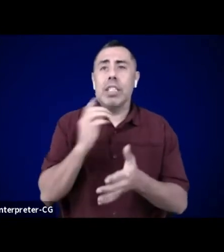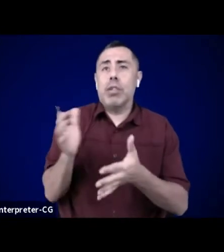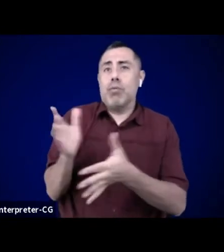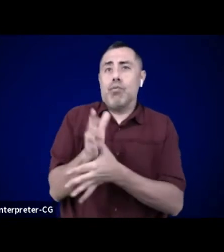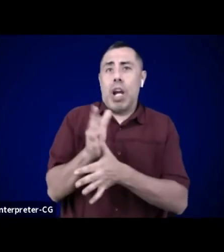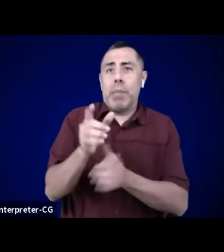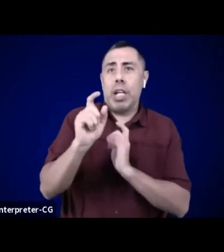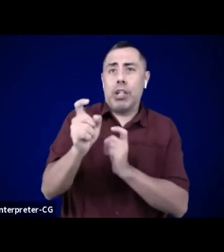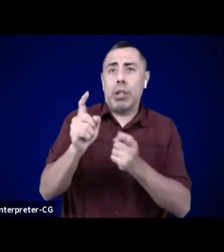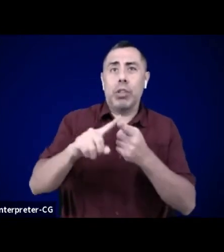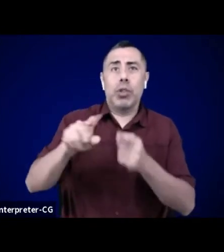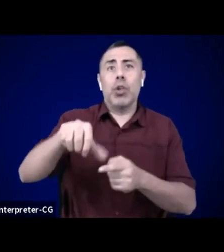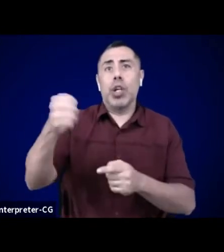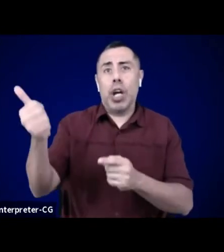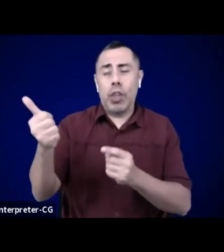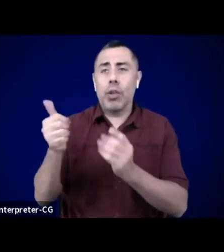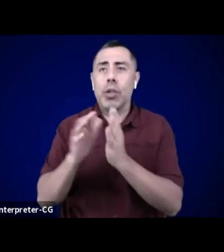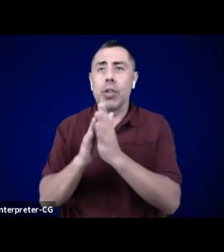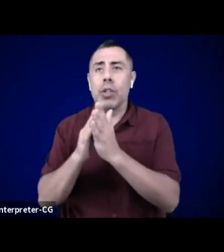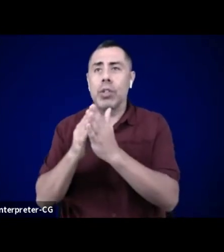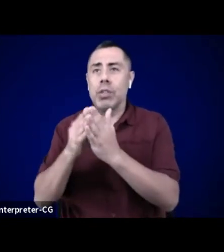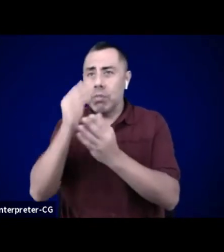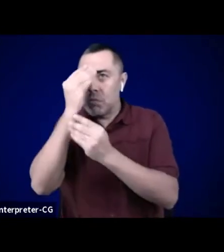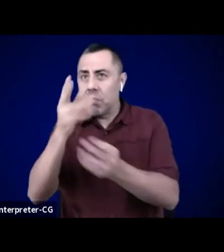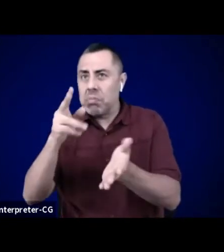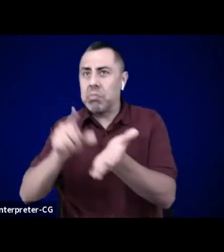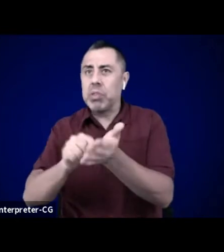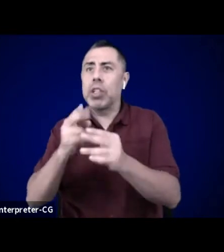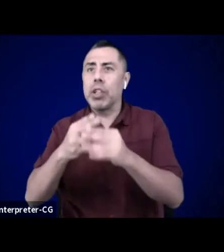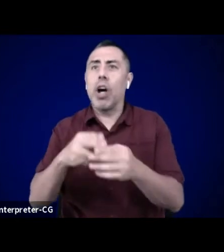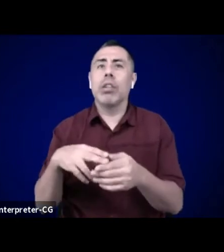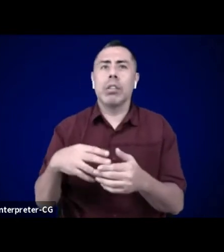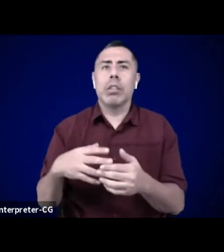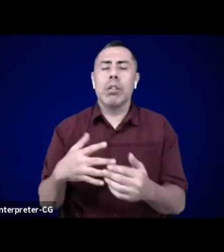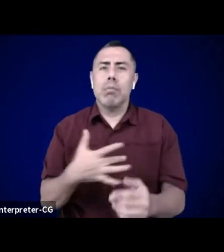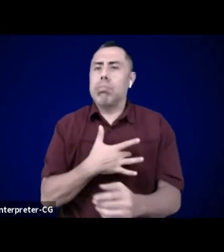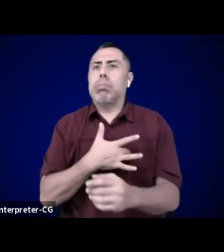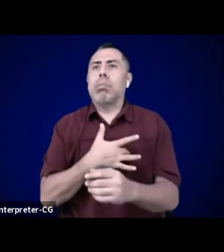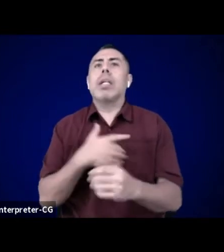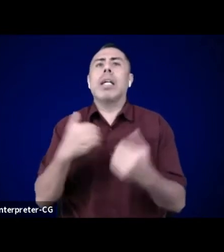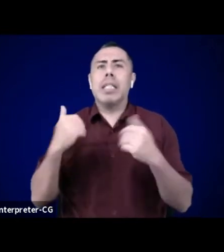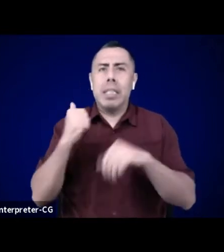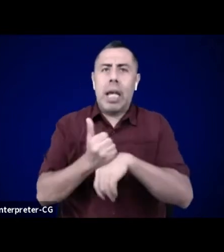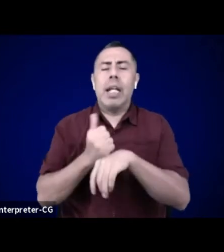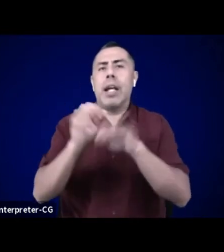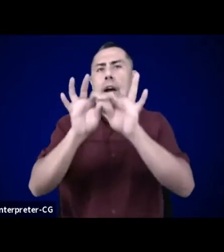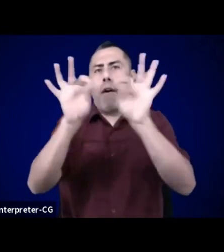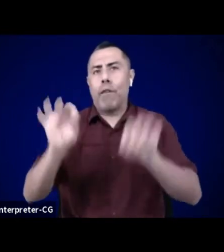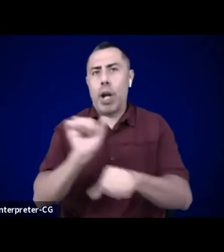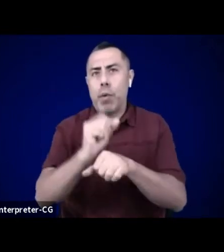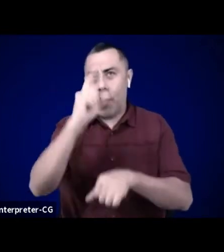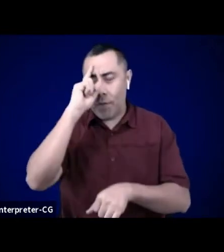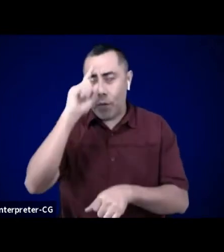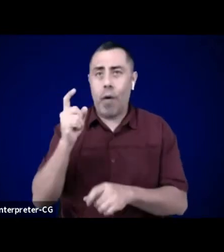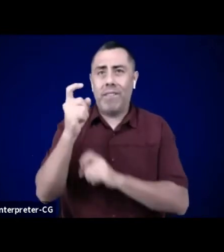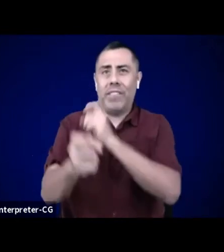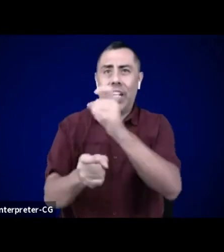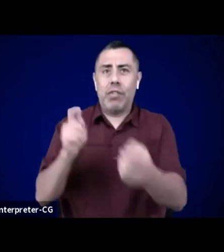of the NYC-based women's music healing arts and empowerment ecosystem, The Collective Bay.